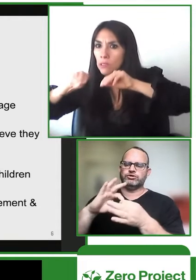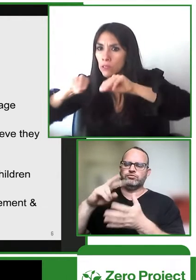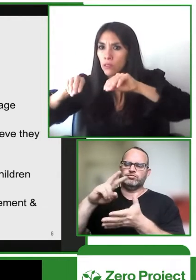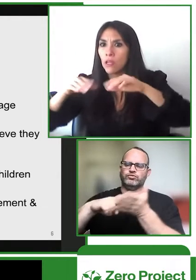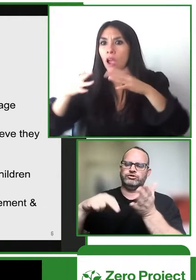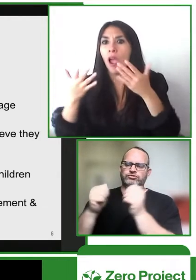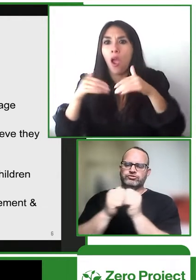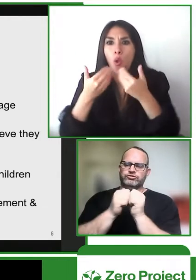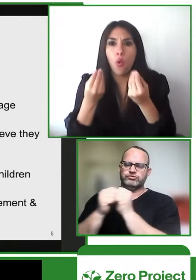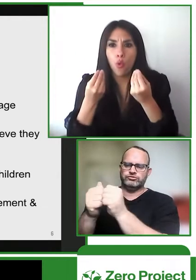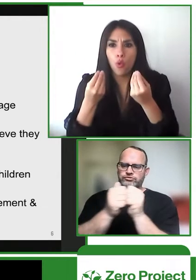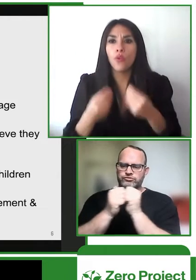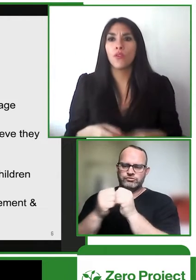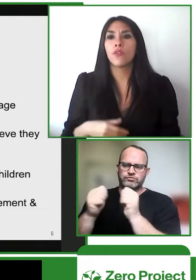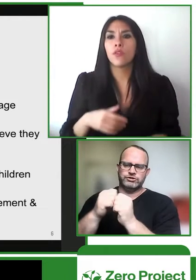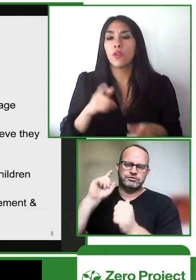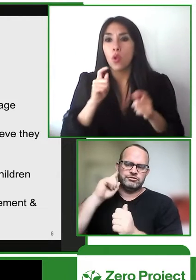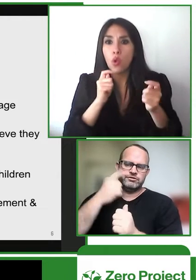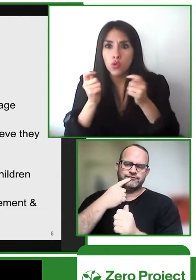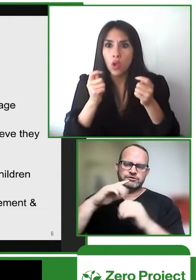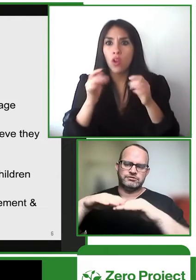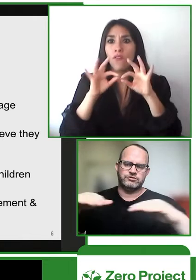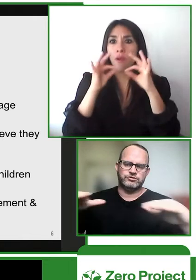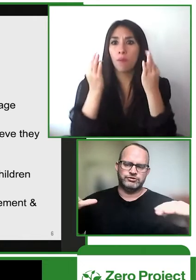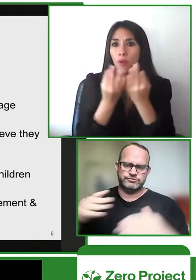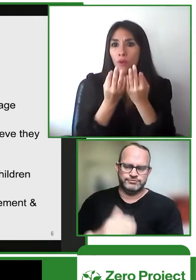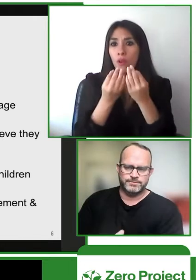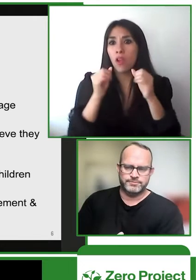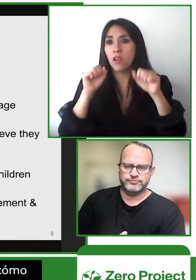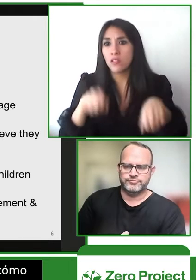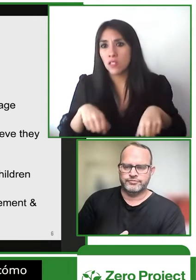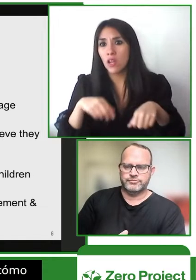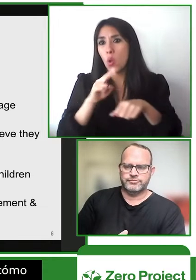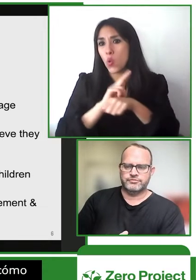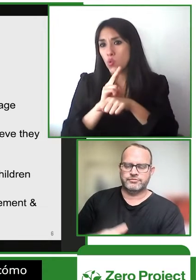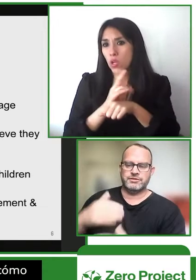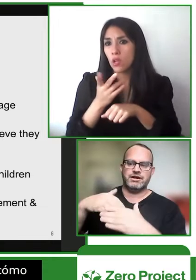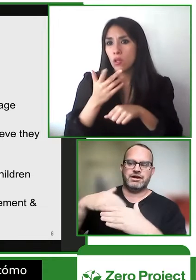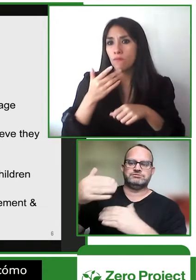some of the best practices with shared reading or reading together between the parents and